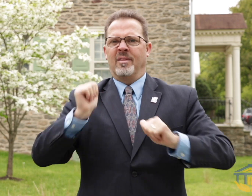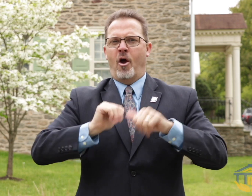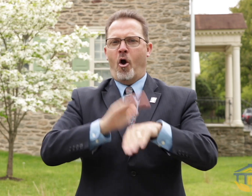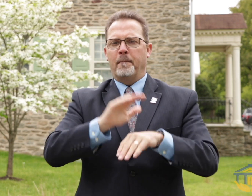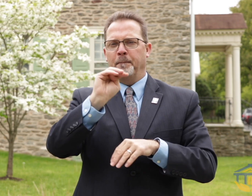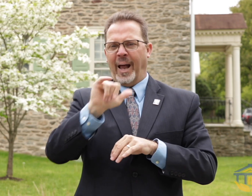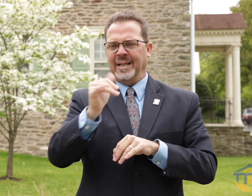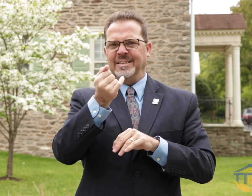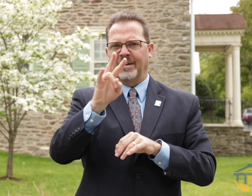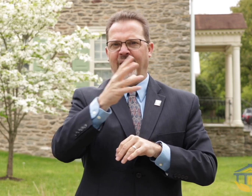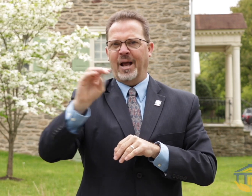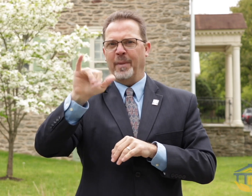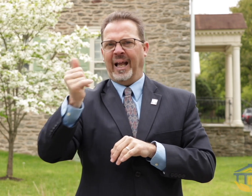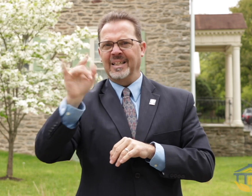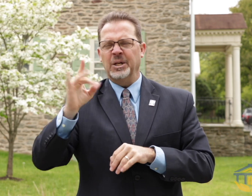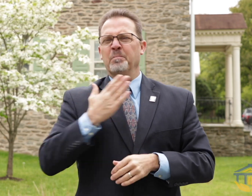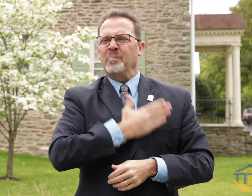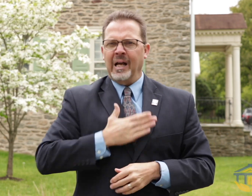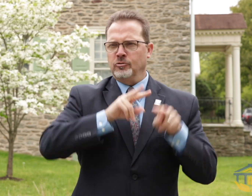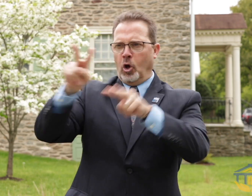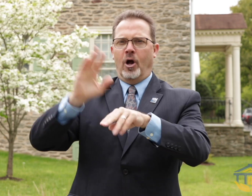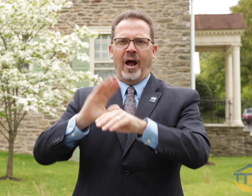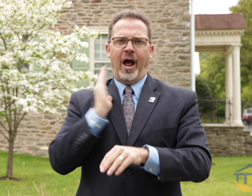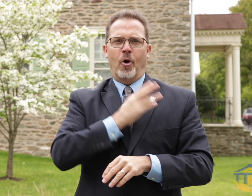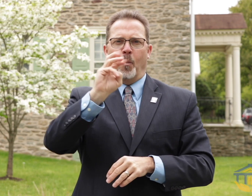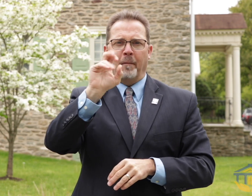coming up on May 17th and May 18th. Our students are performing in this year's